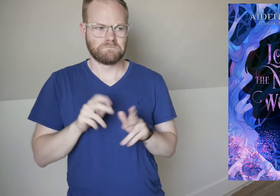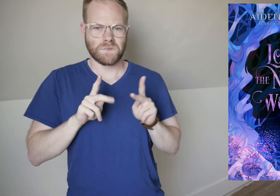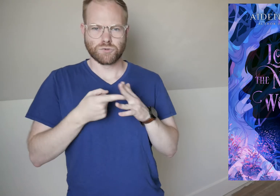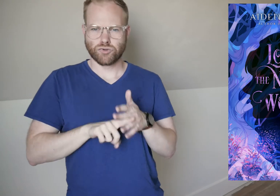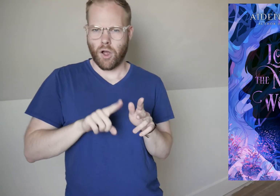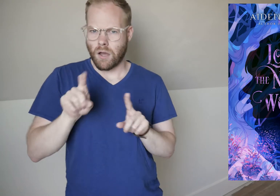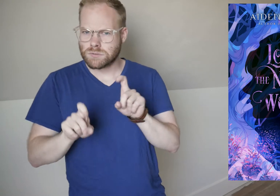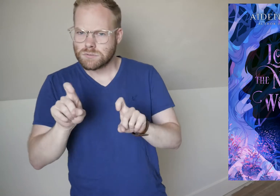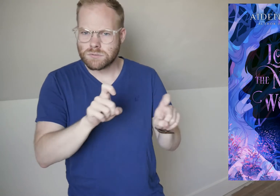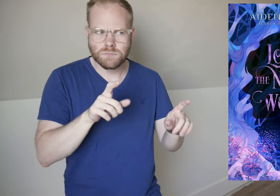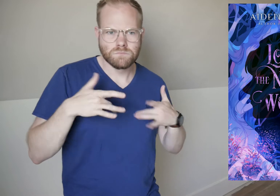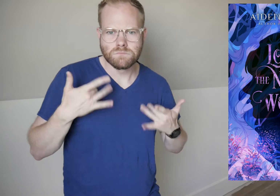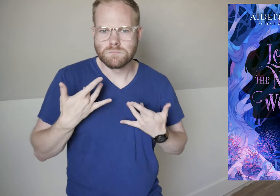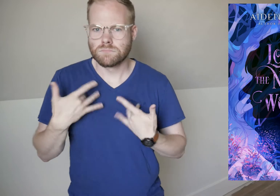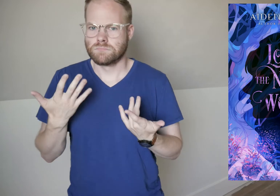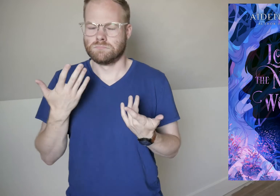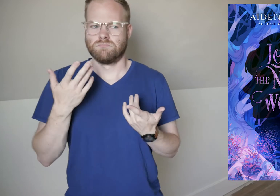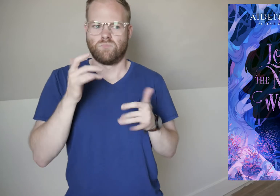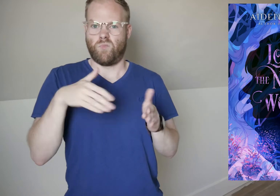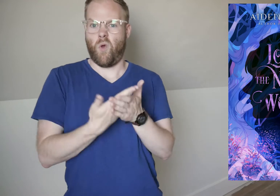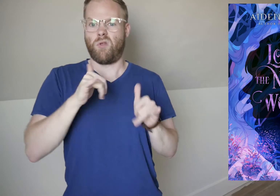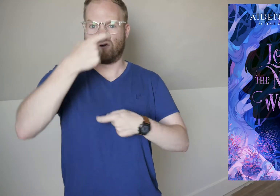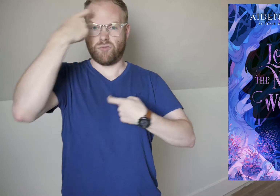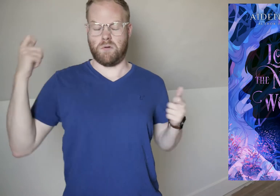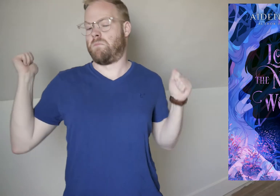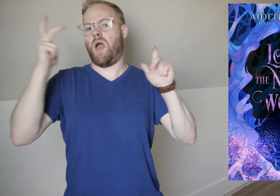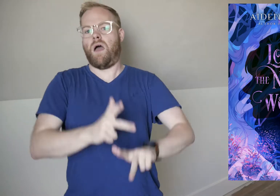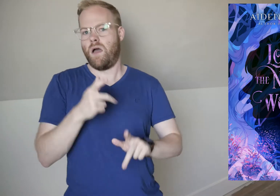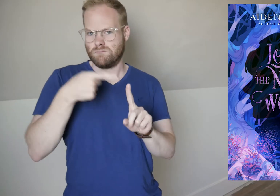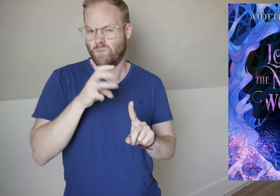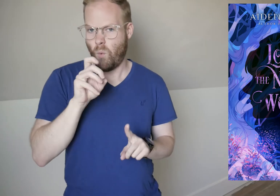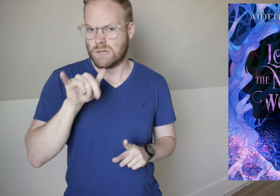People are starting to ask questions, bringing back all of that trauma for Wendy.